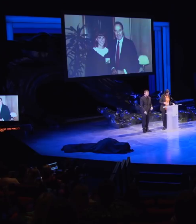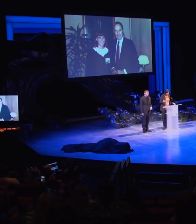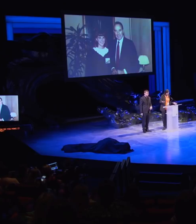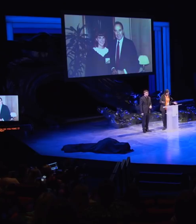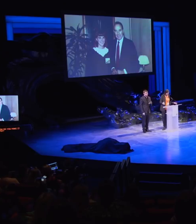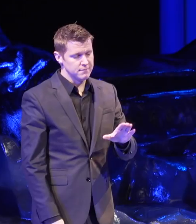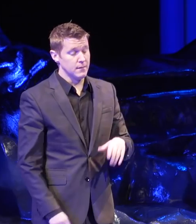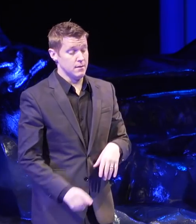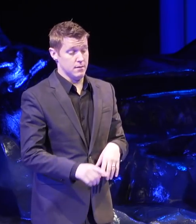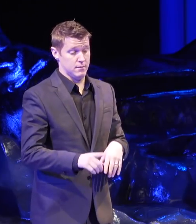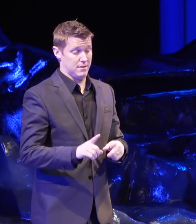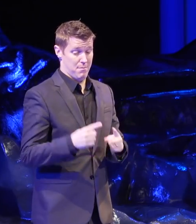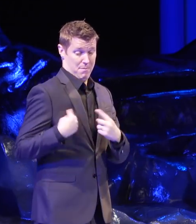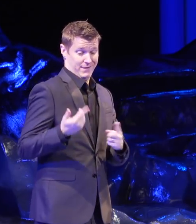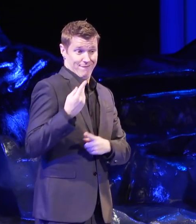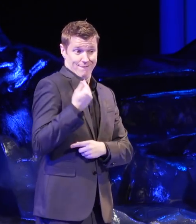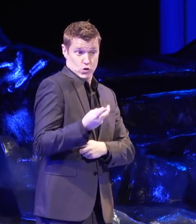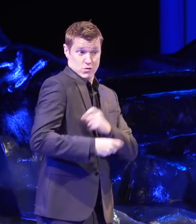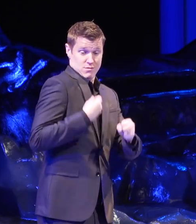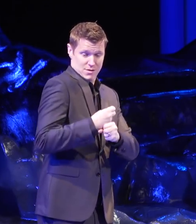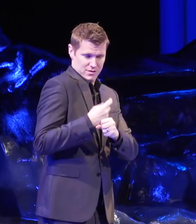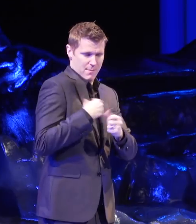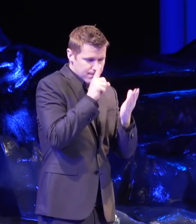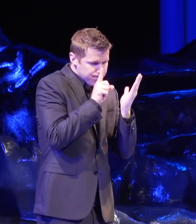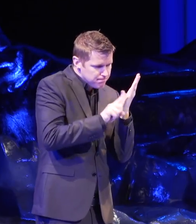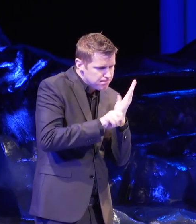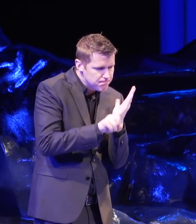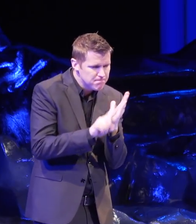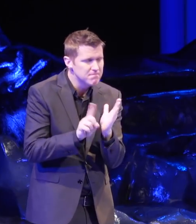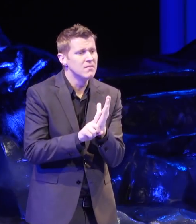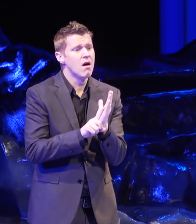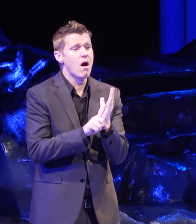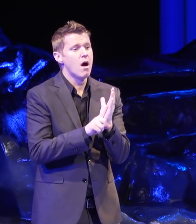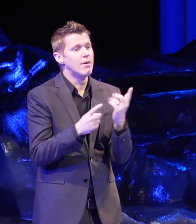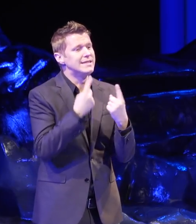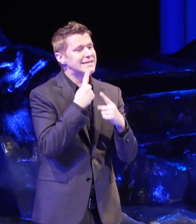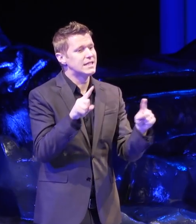Over the past couple of years I've done a lot of research on successful social change